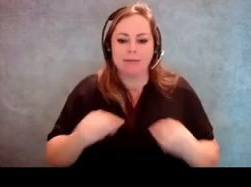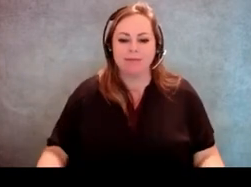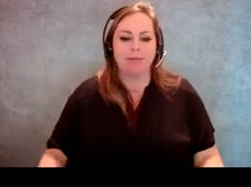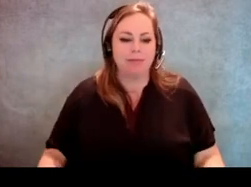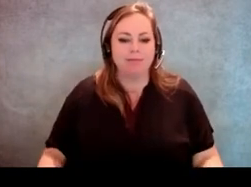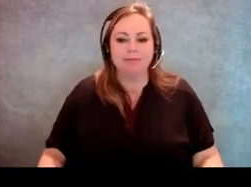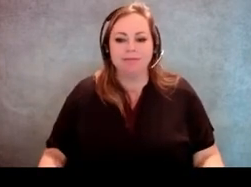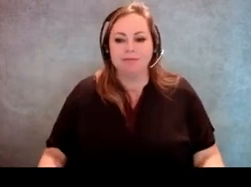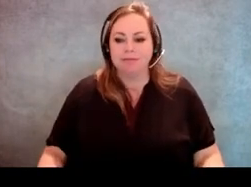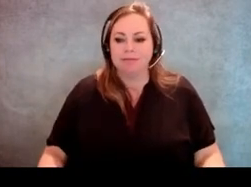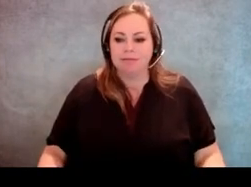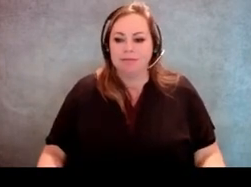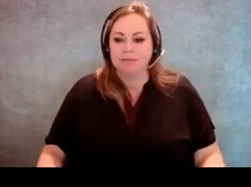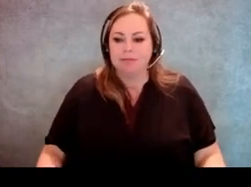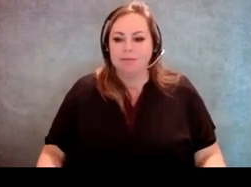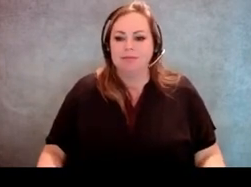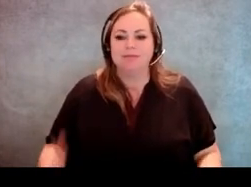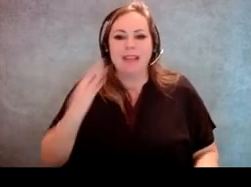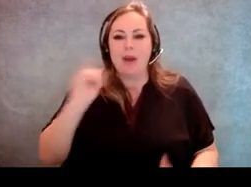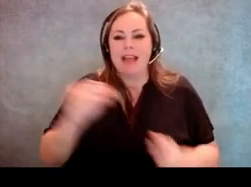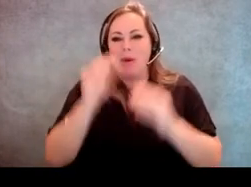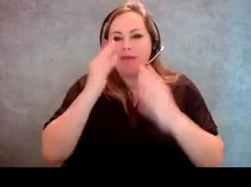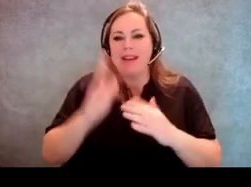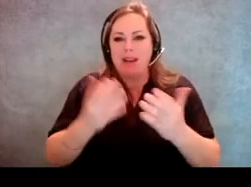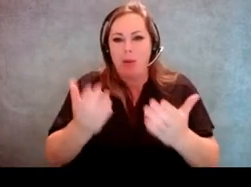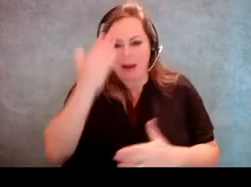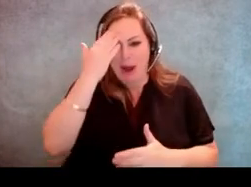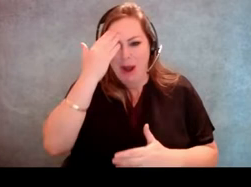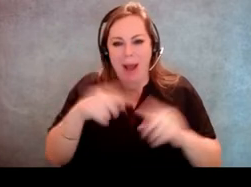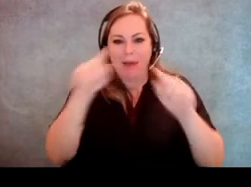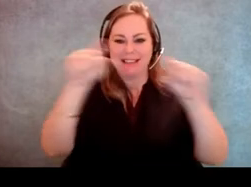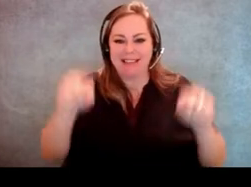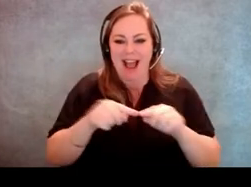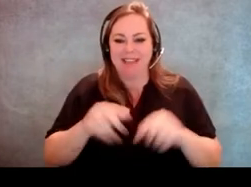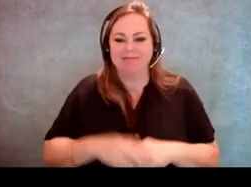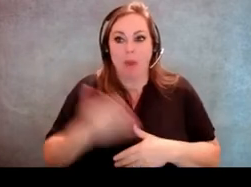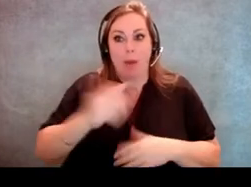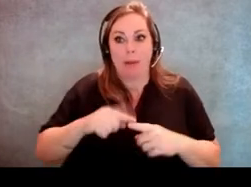More than anybody ever wanted to know about signs, but there you go. [Molly Broadway] Welcome to our world.